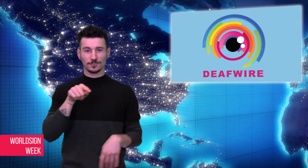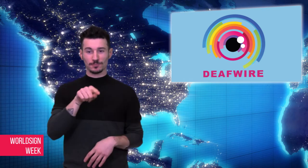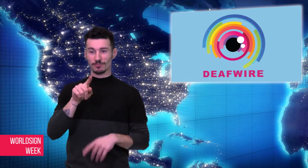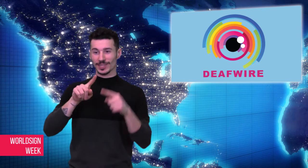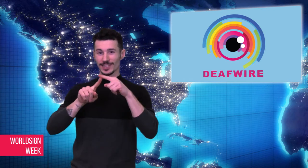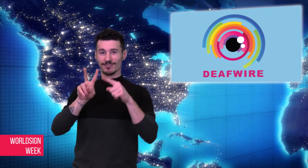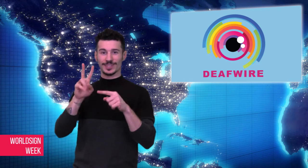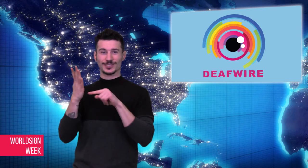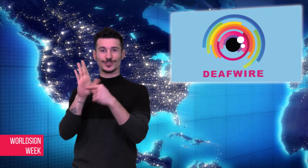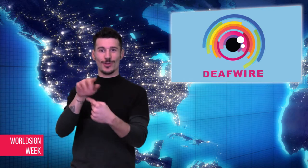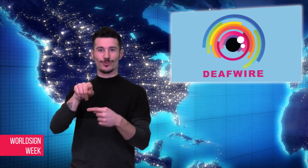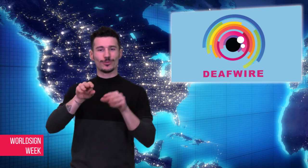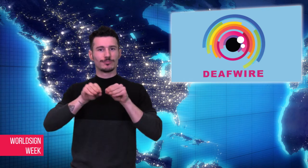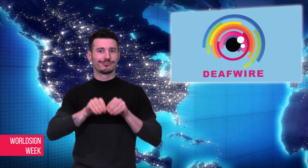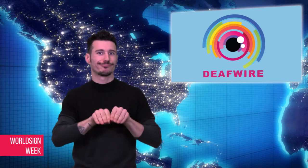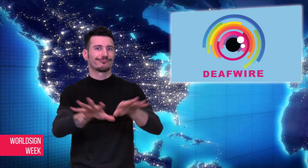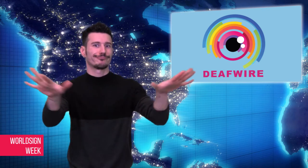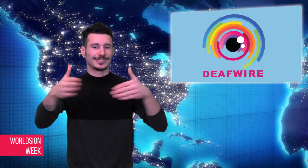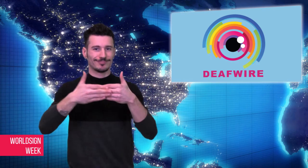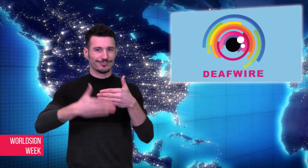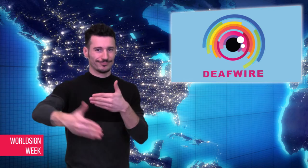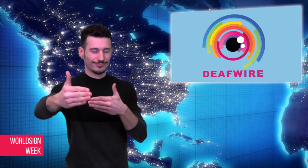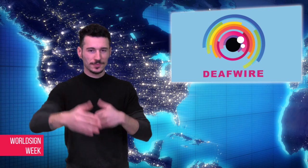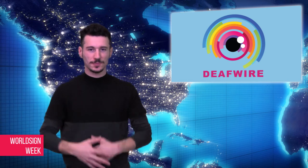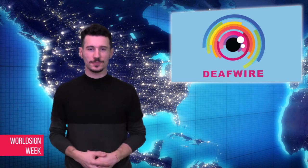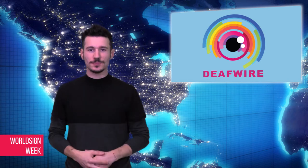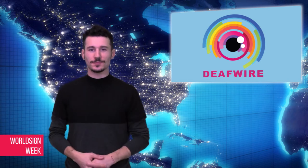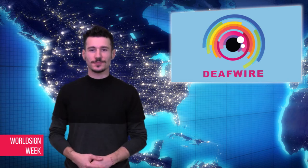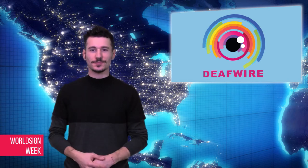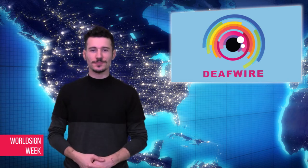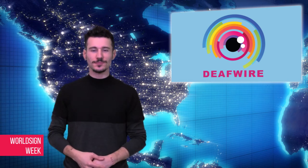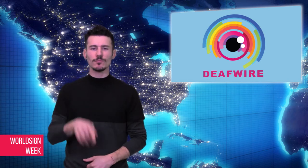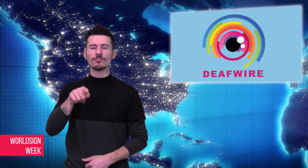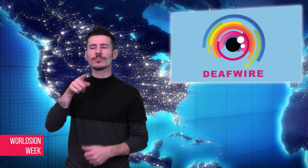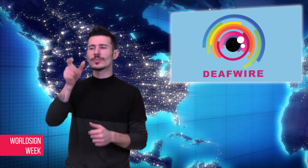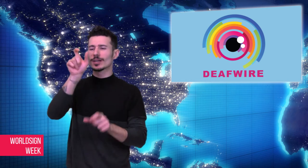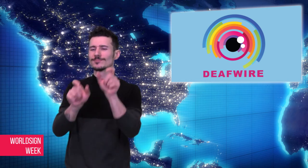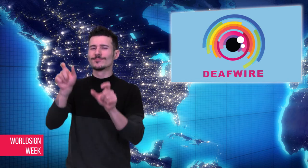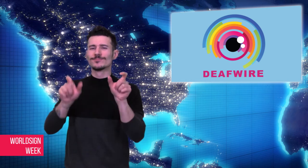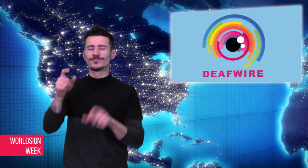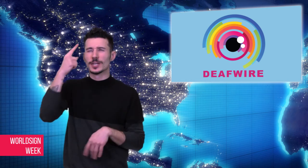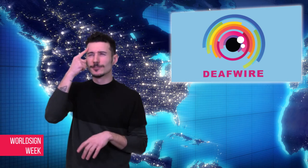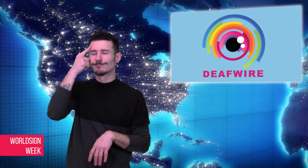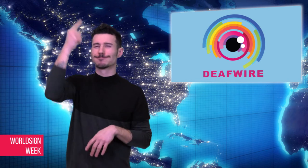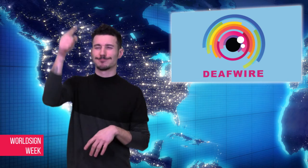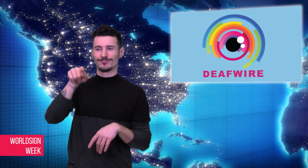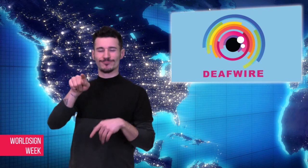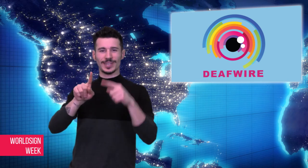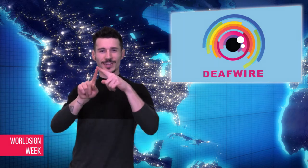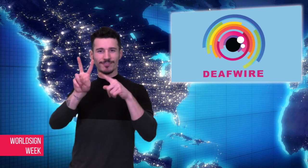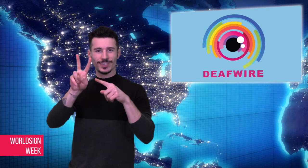Deaf straight woman in their late 20s and early 30s is coming to streaming